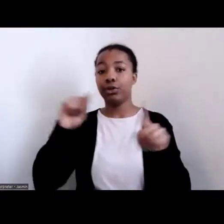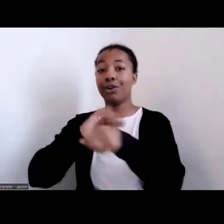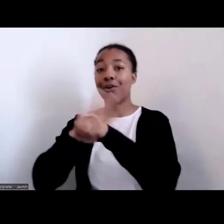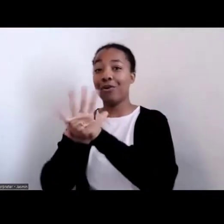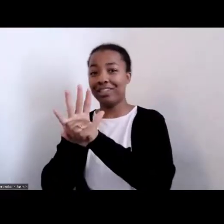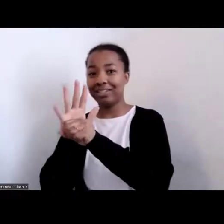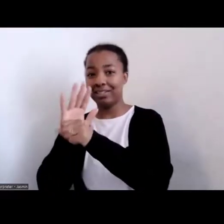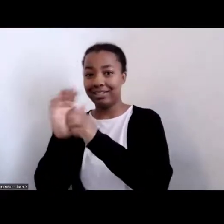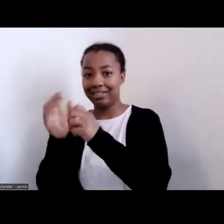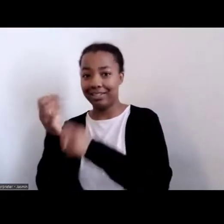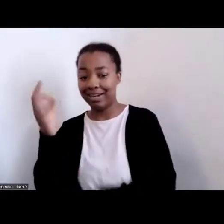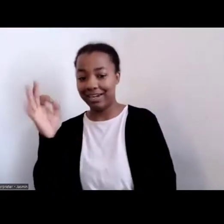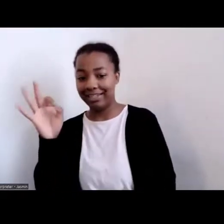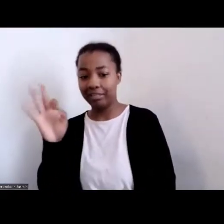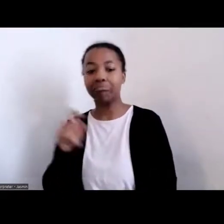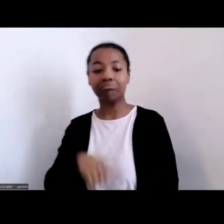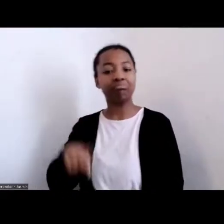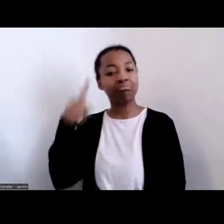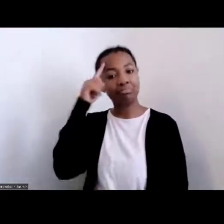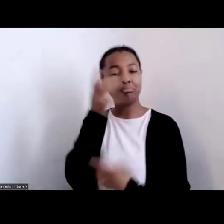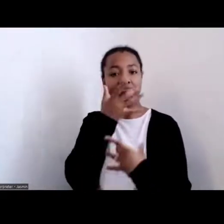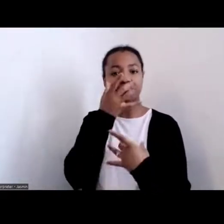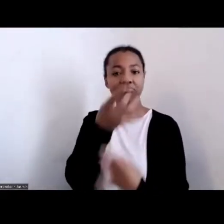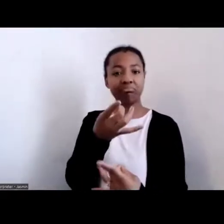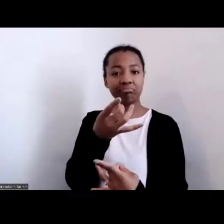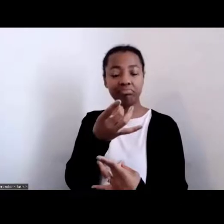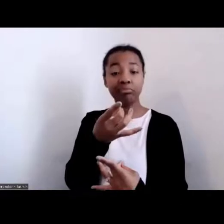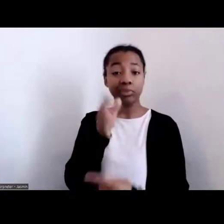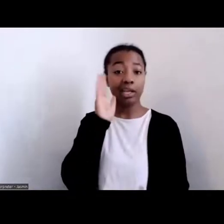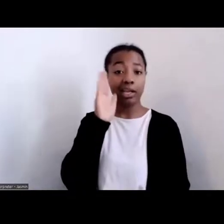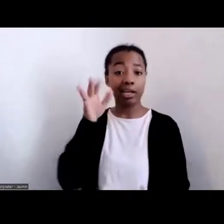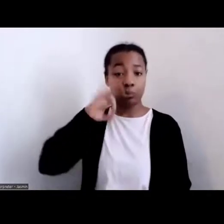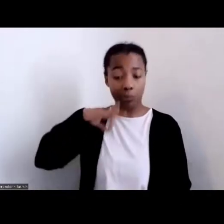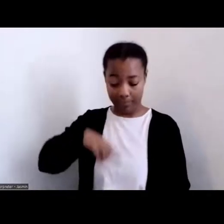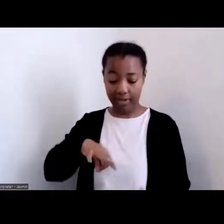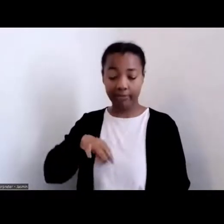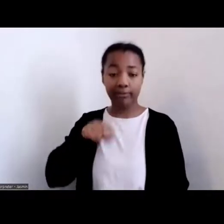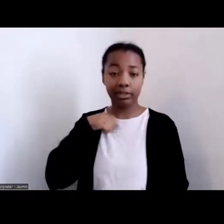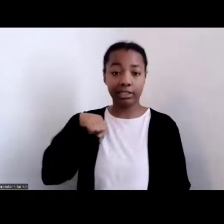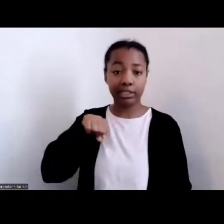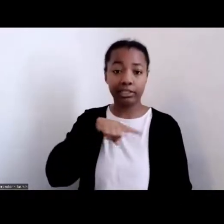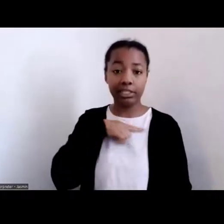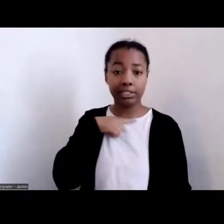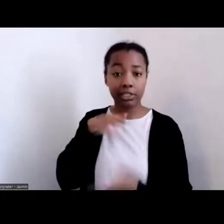interesting and useful for us to know, they say African and